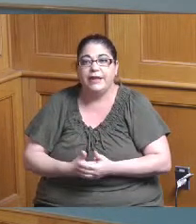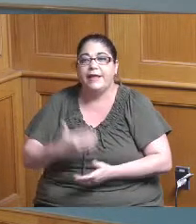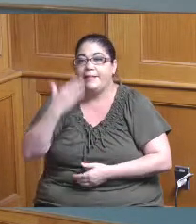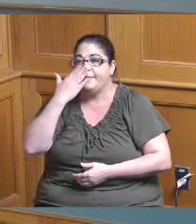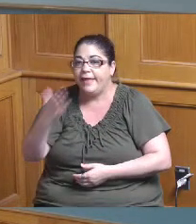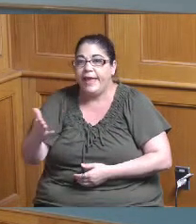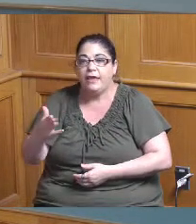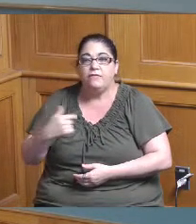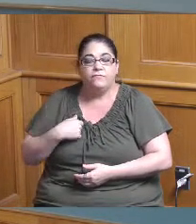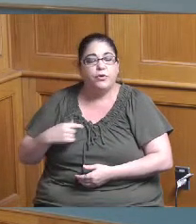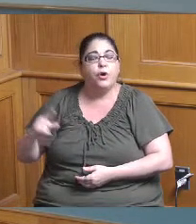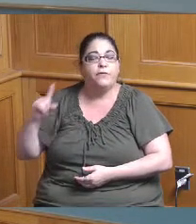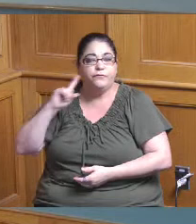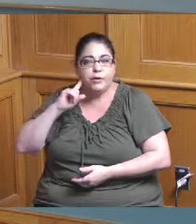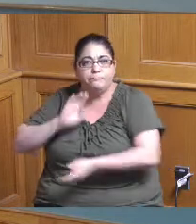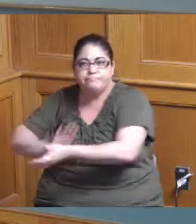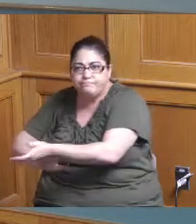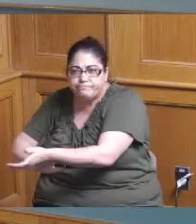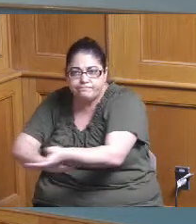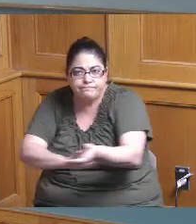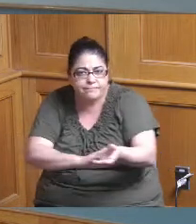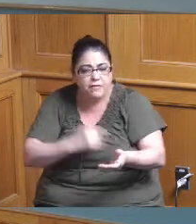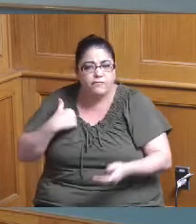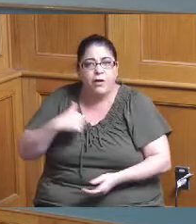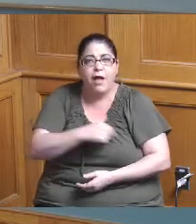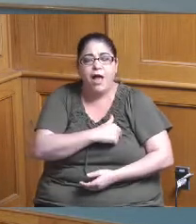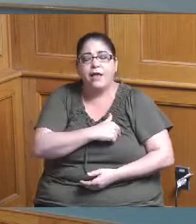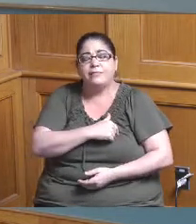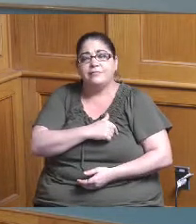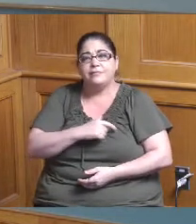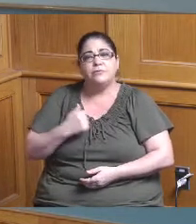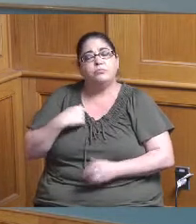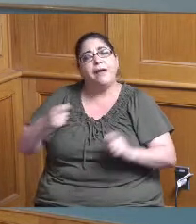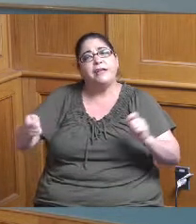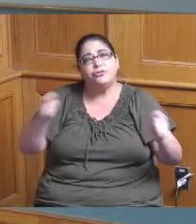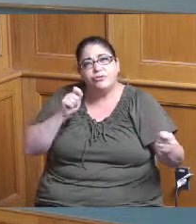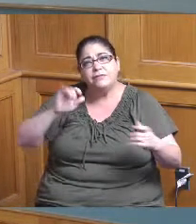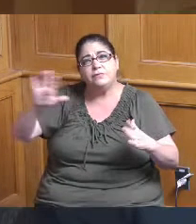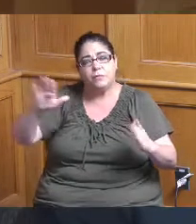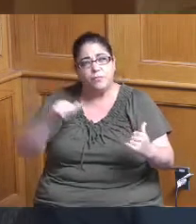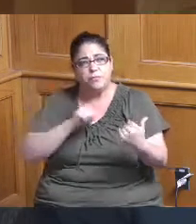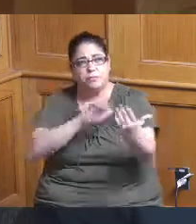what you heard from all three offices as by way of adjustments I did think it was really important to